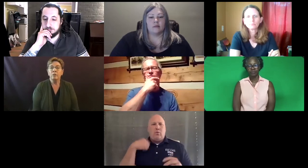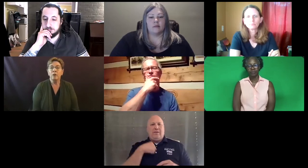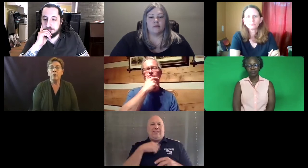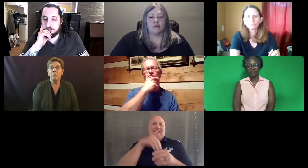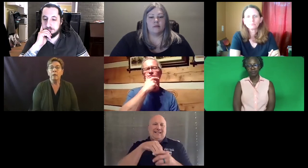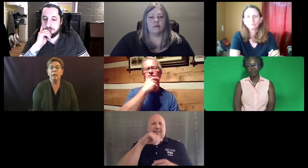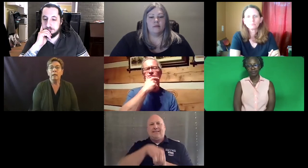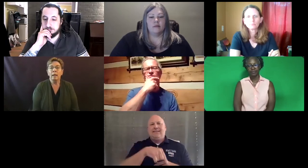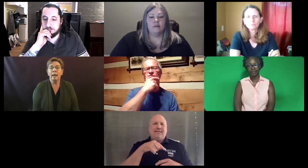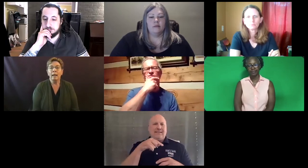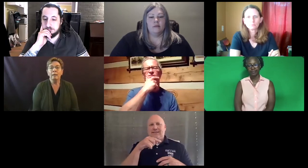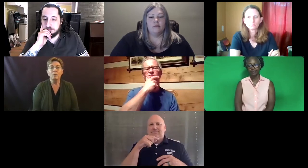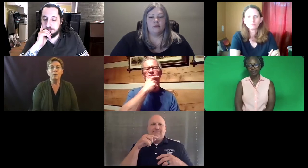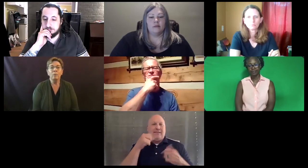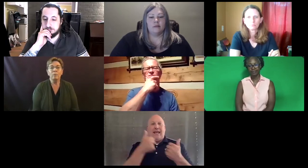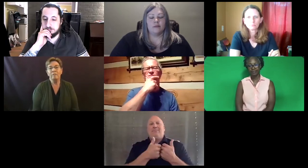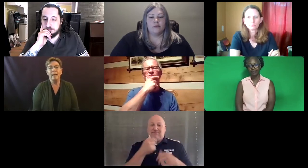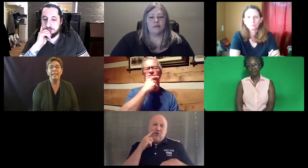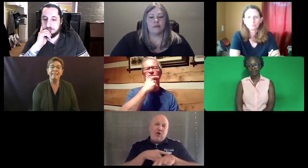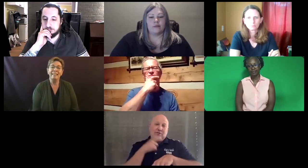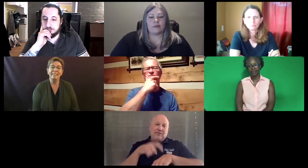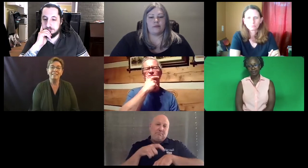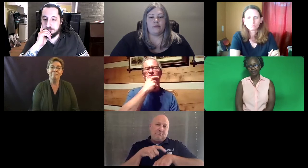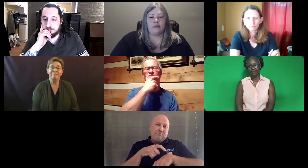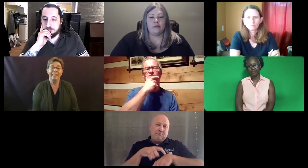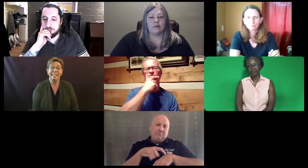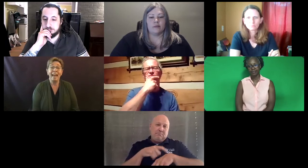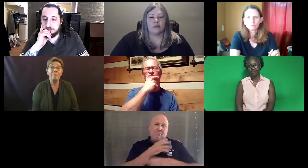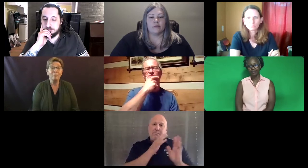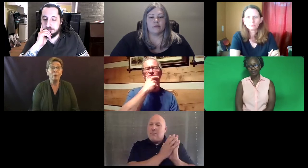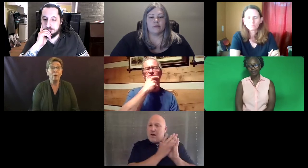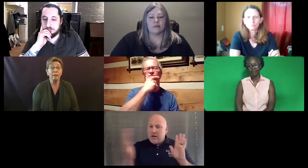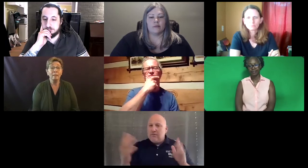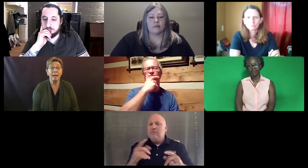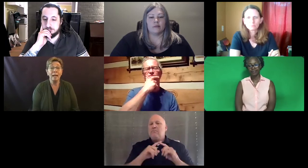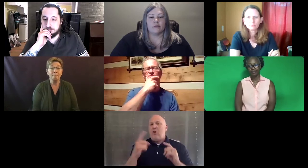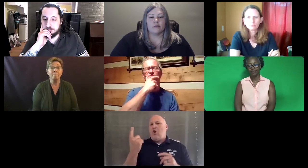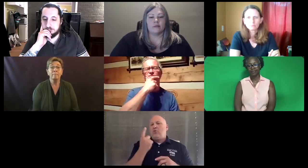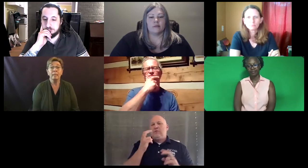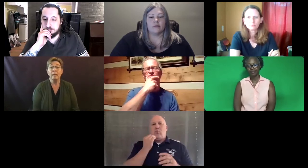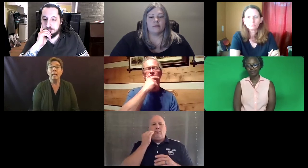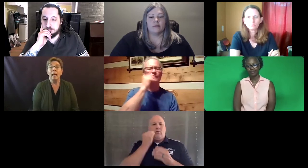So we've been in this game for quite a long time.